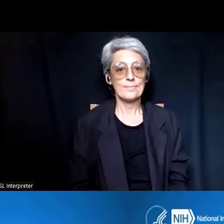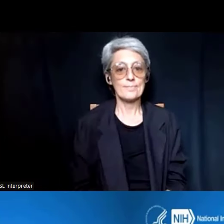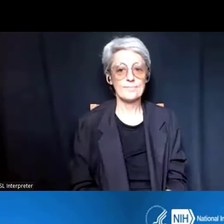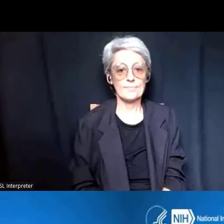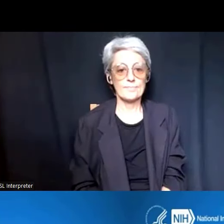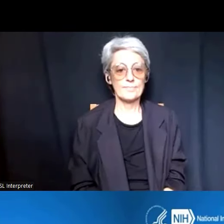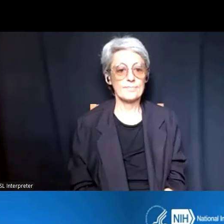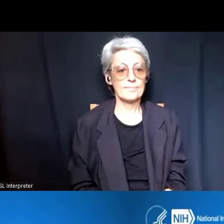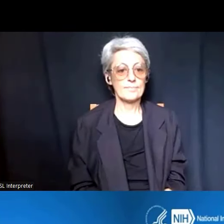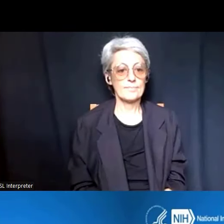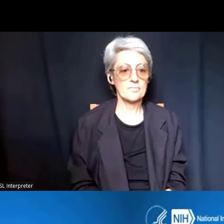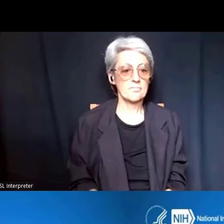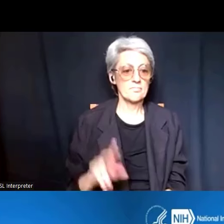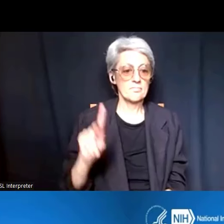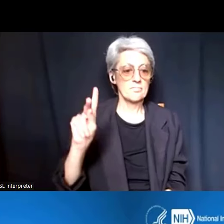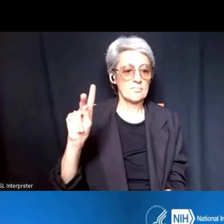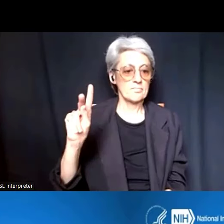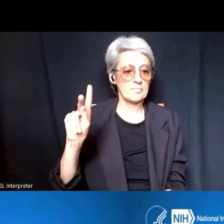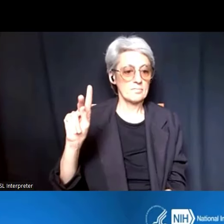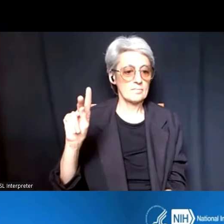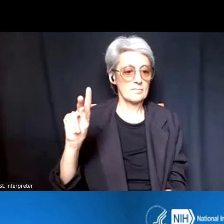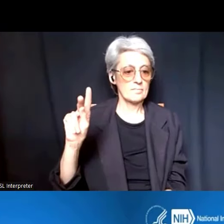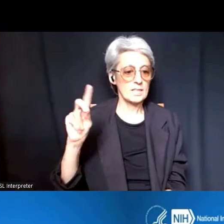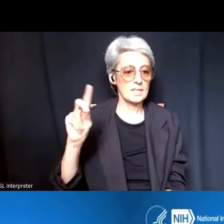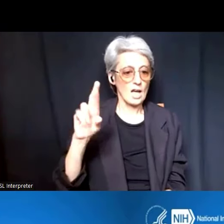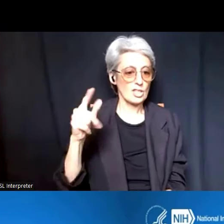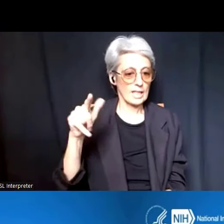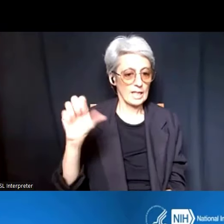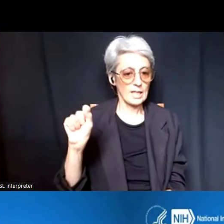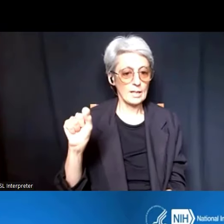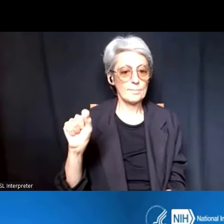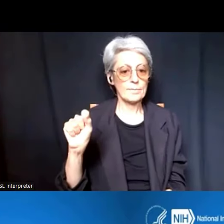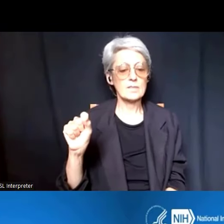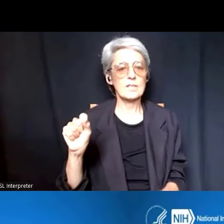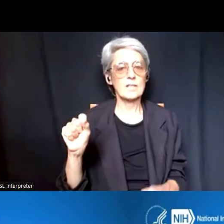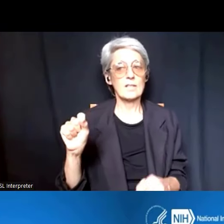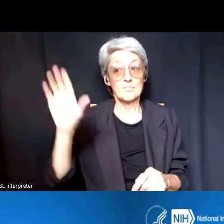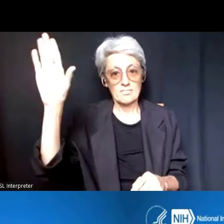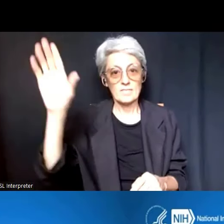Dr. Kenneth Gibbs: I want to say real quick, I want you all to keep those applauses going for Anastasiya, because she and her team worked really,